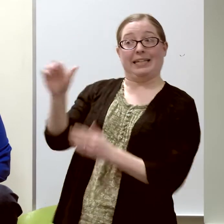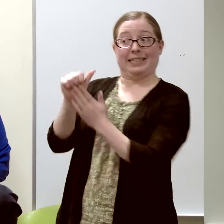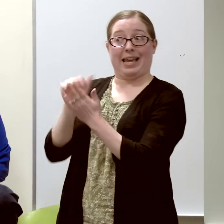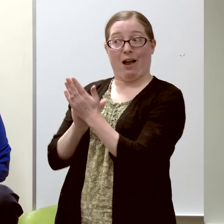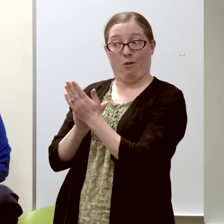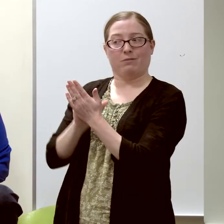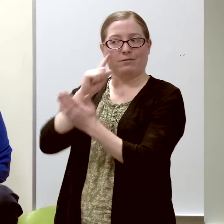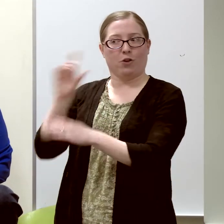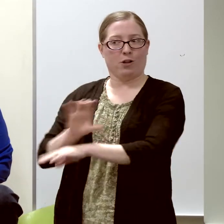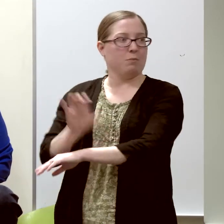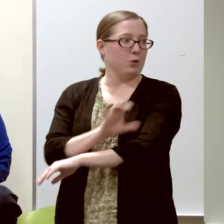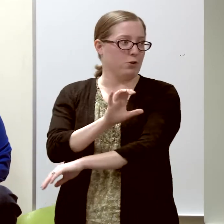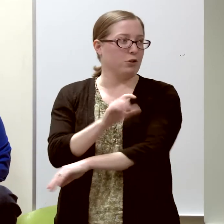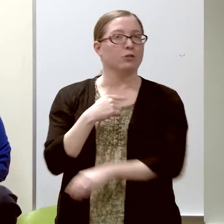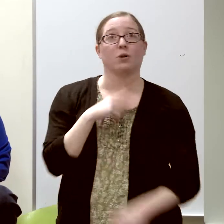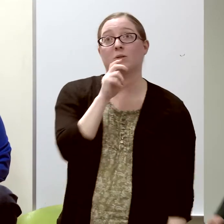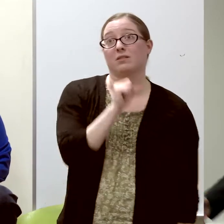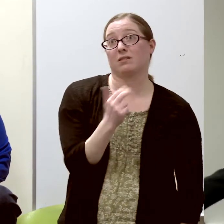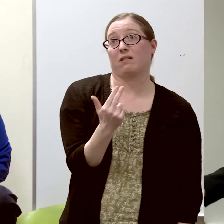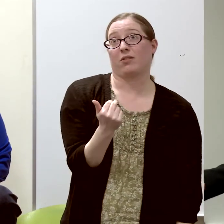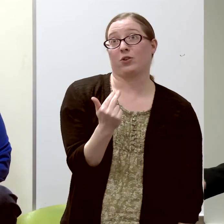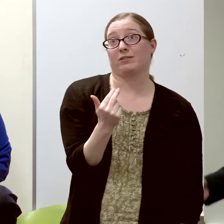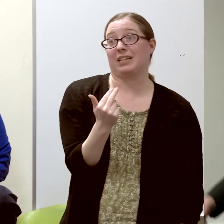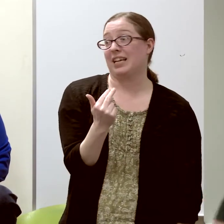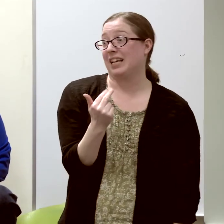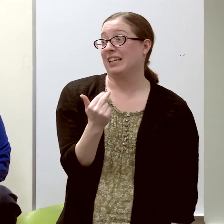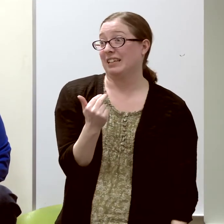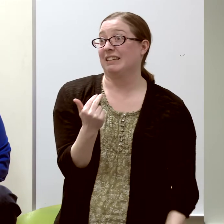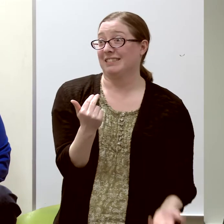So when I was 13 years old,